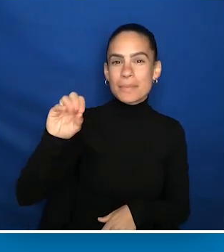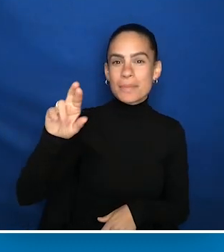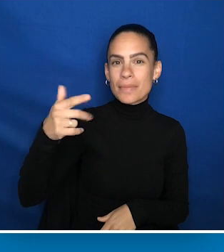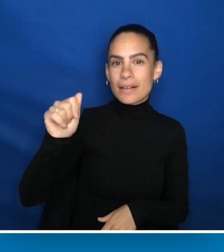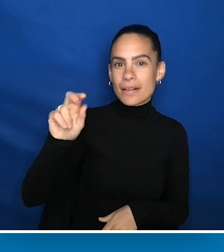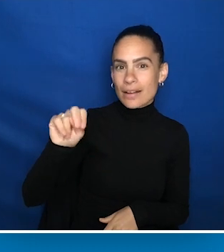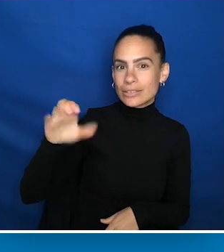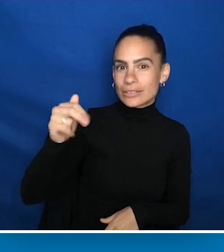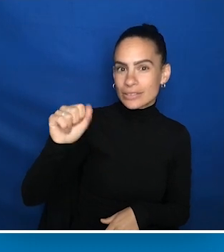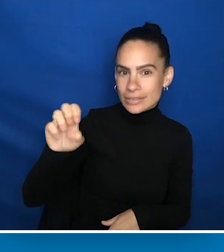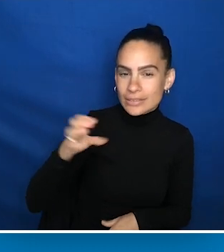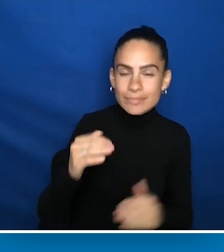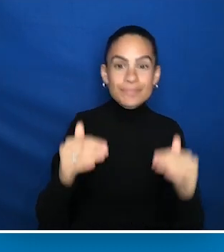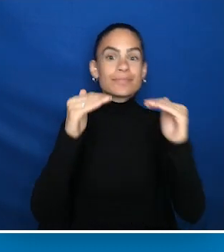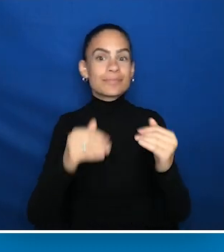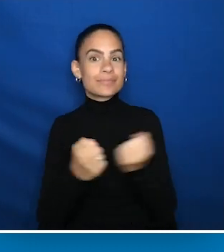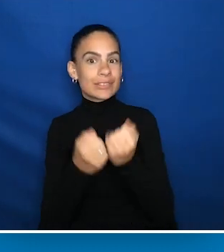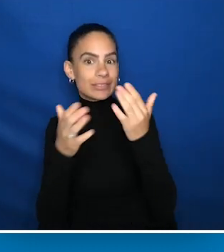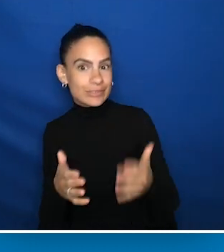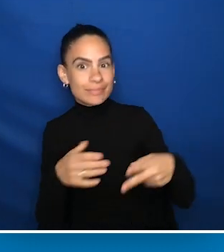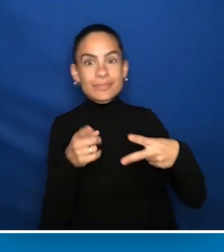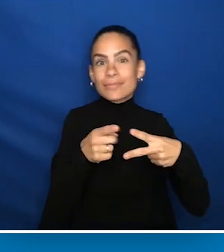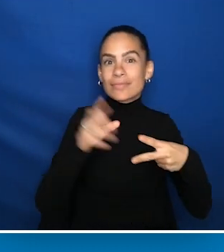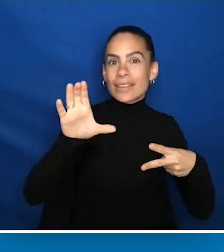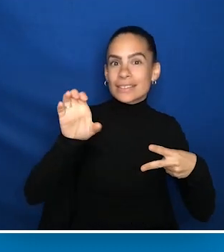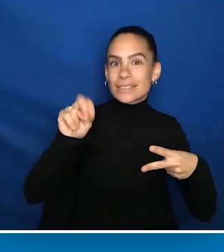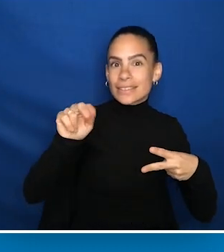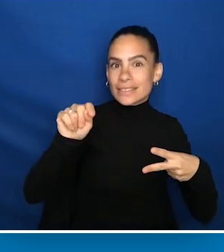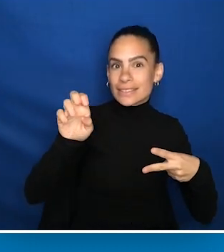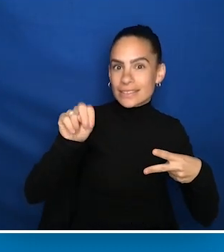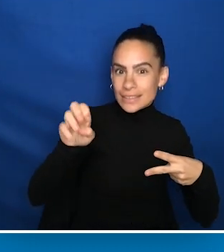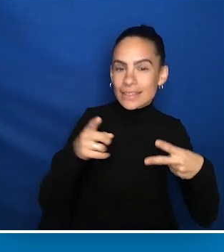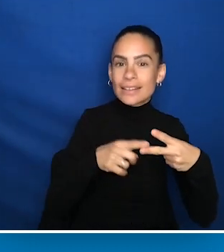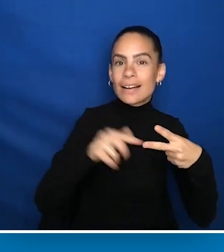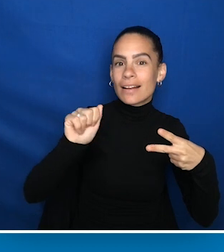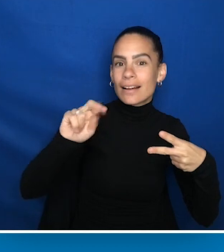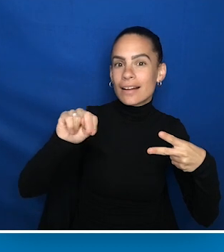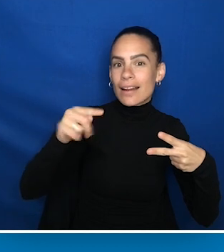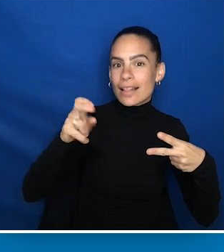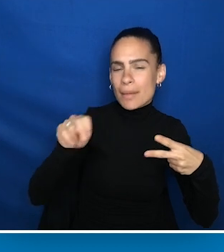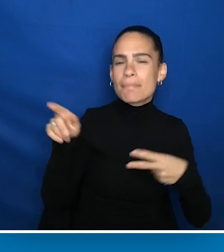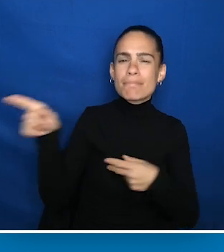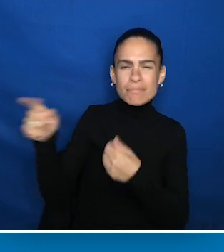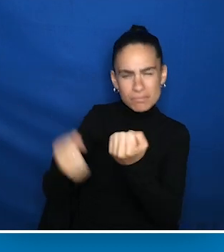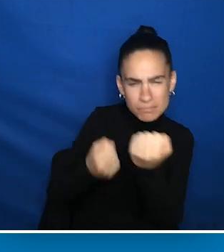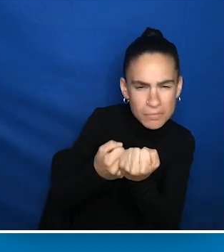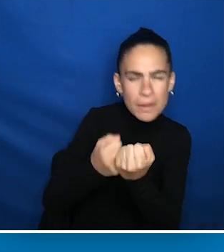as well as Champion Level supporters, Centene and Anthem, who have supported the work of AUCD for many years.